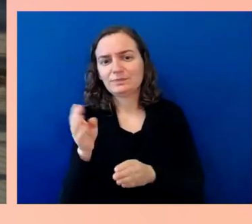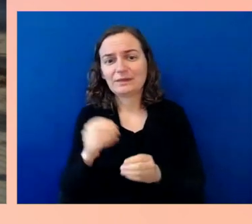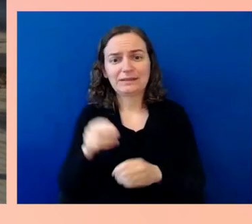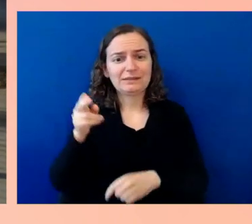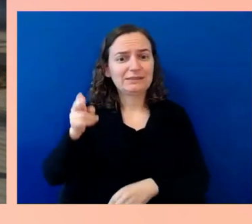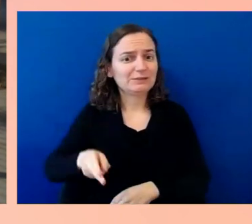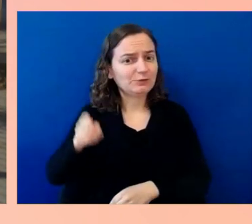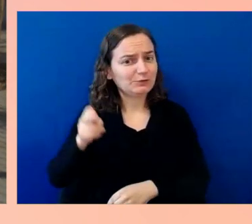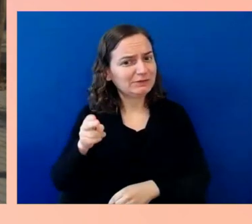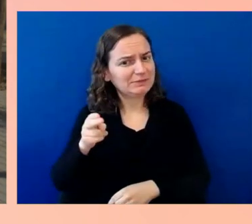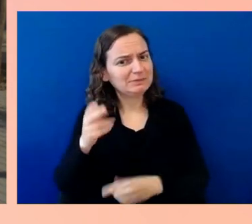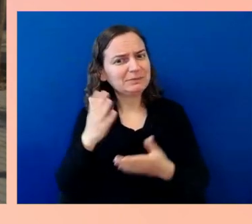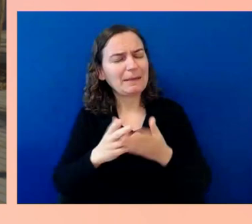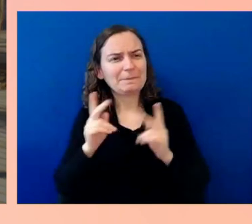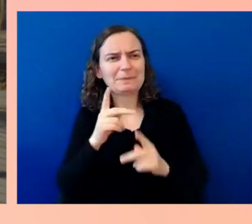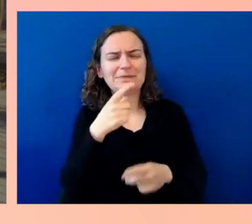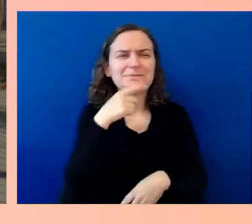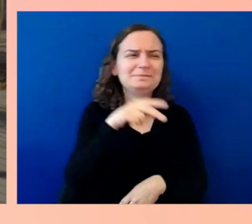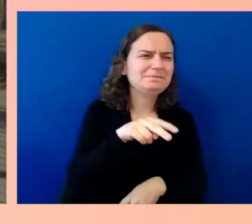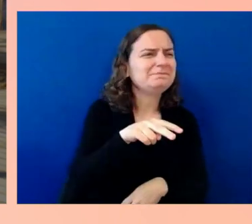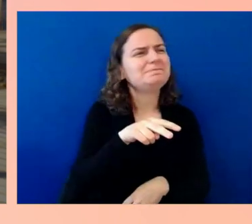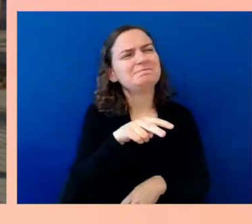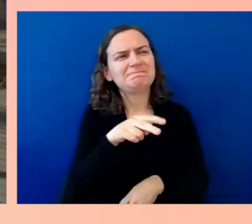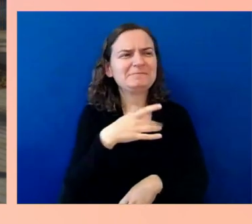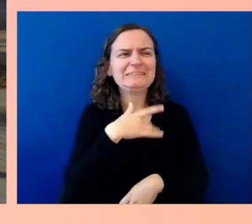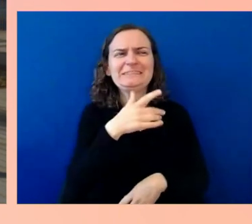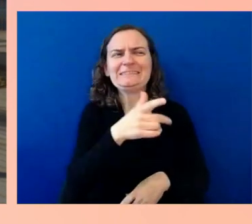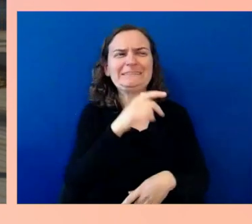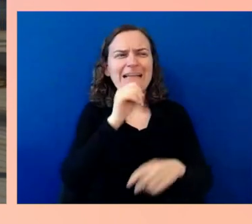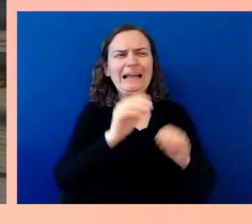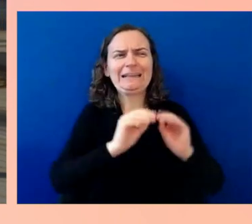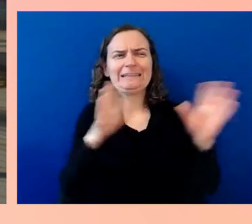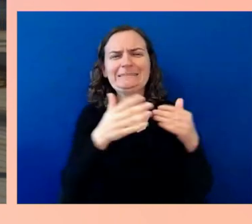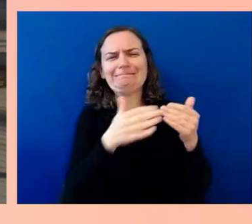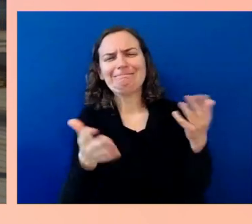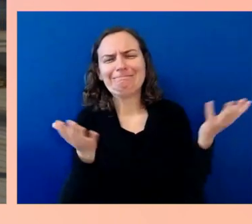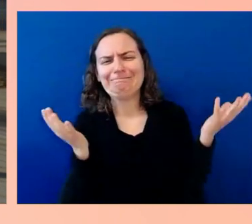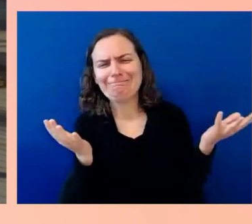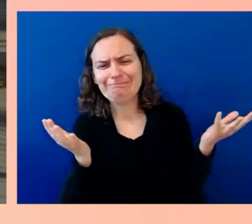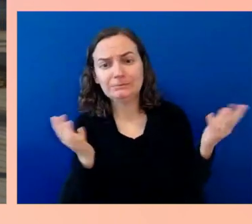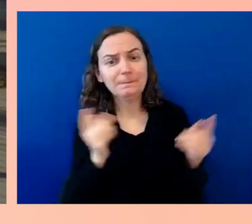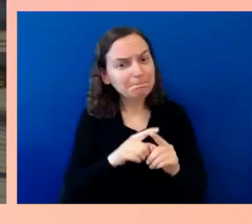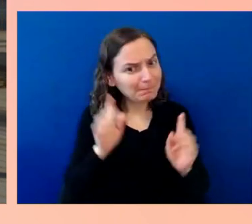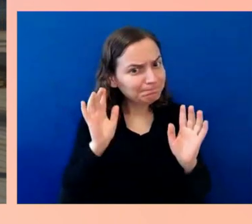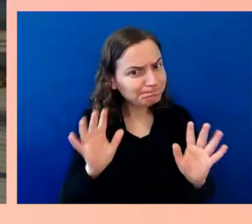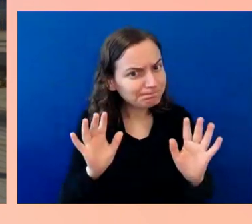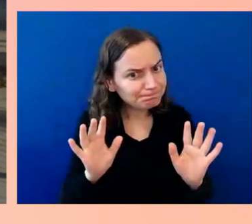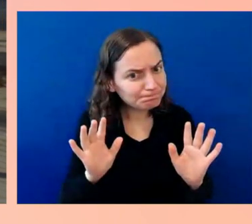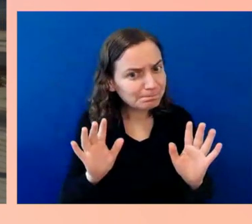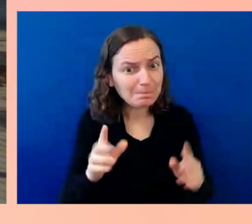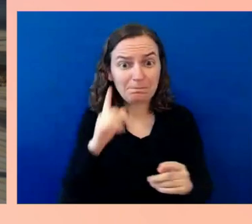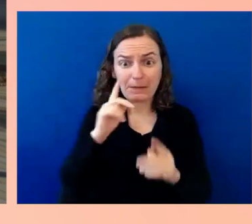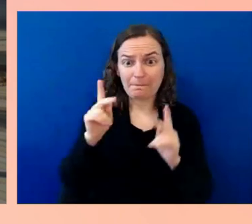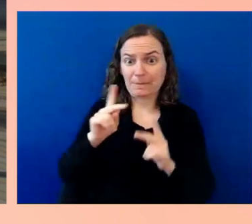particularly for minorities, like people with disabilities, although I don't think we're a minority, by the way.